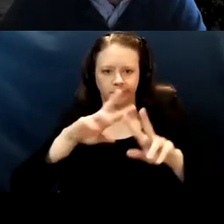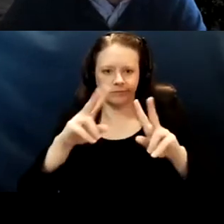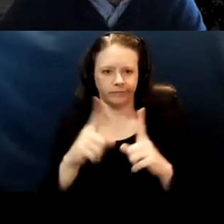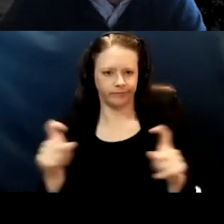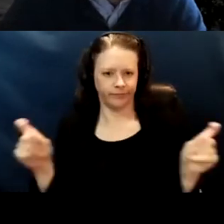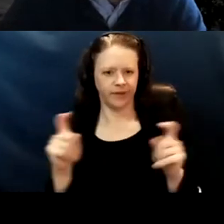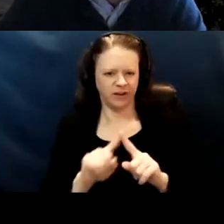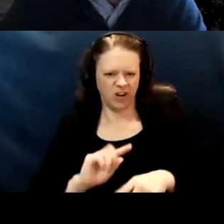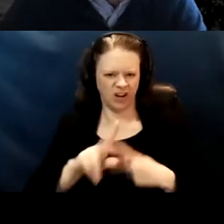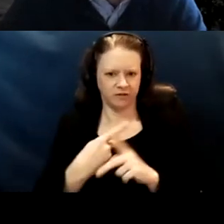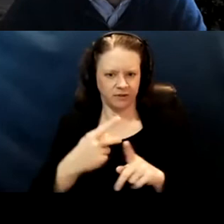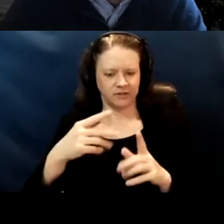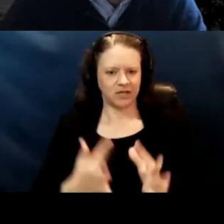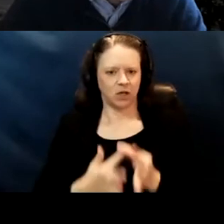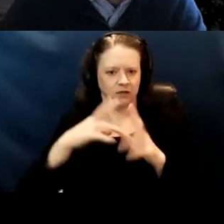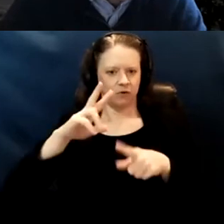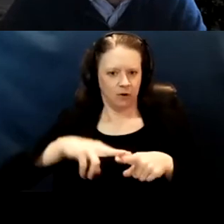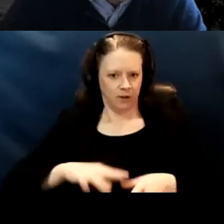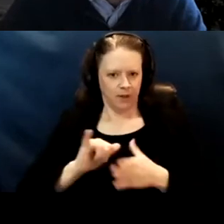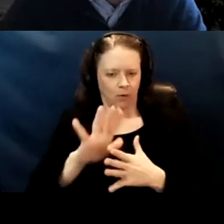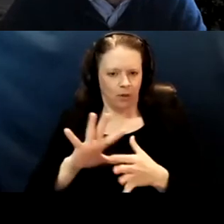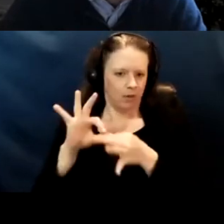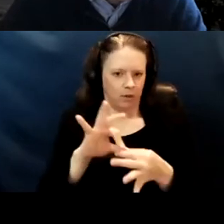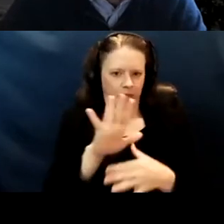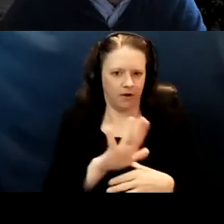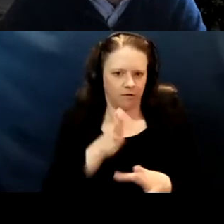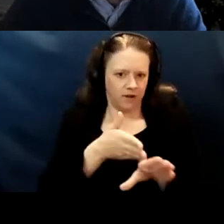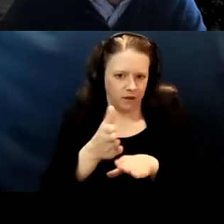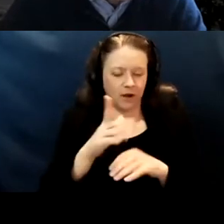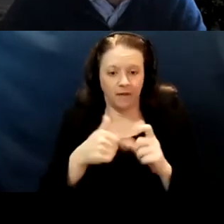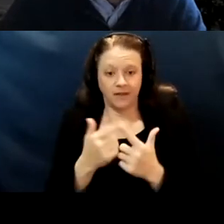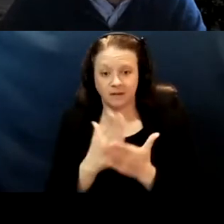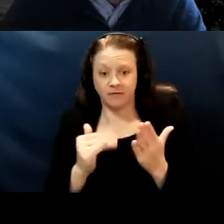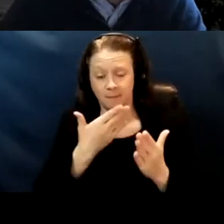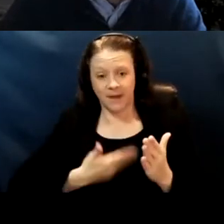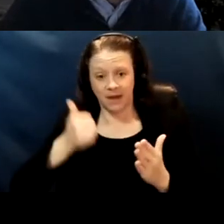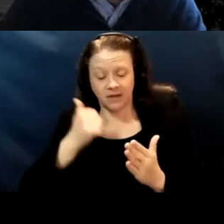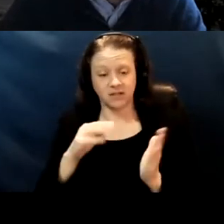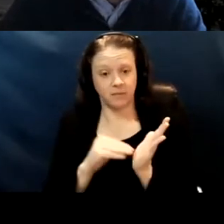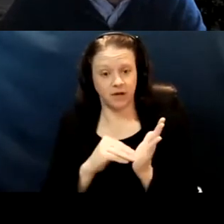But I really think that pediatricians are gonna mobilize and some of the best pediatricians in the country are in California.